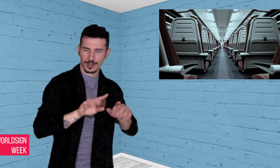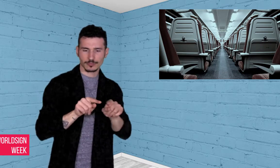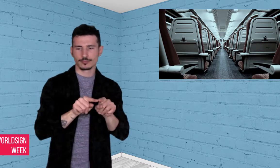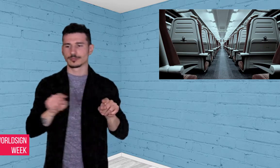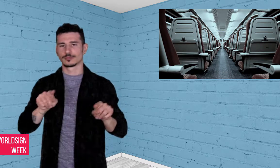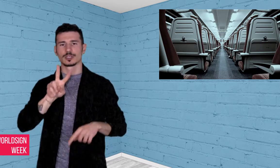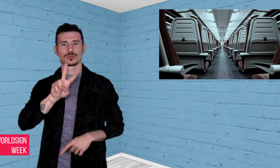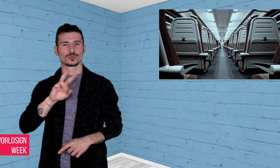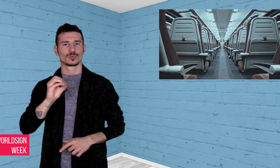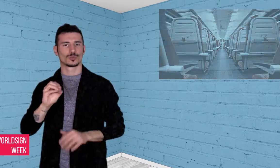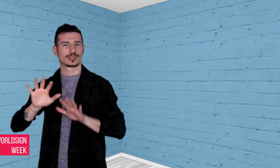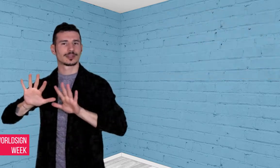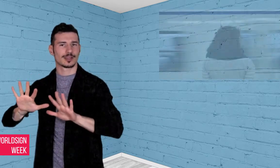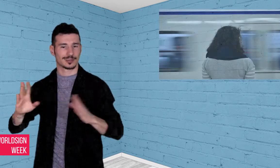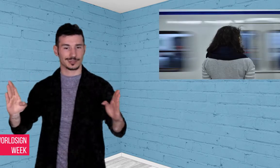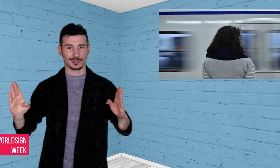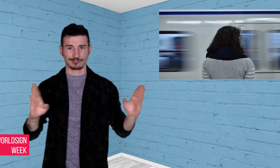people are more likely to experience